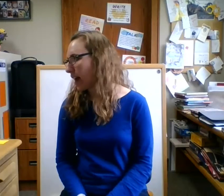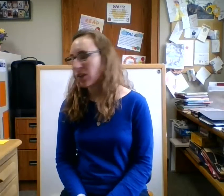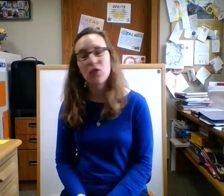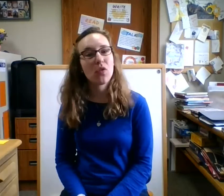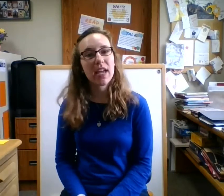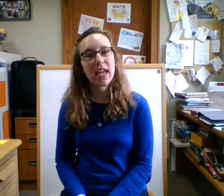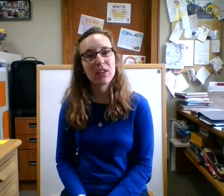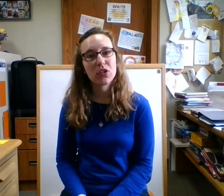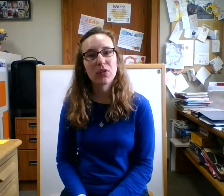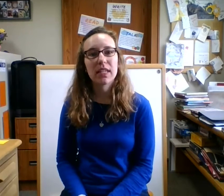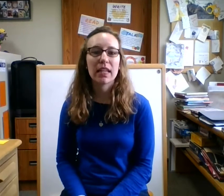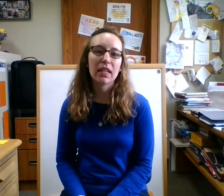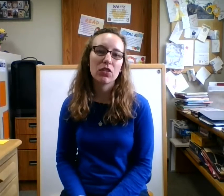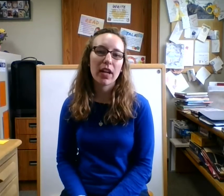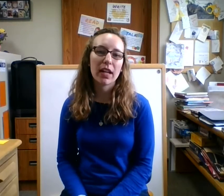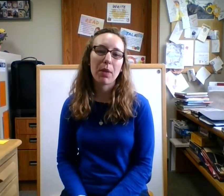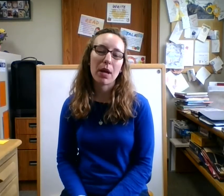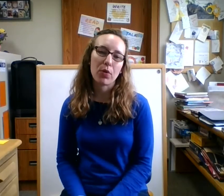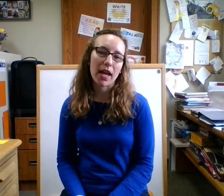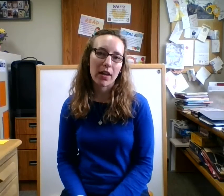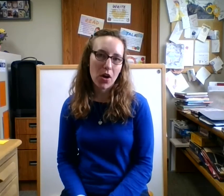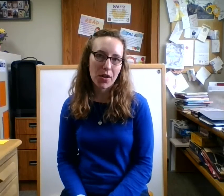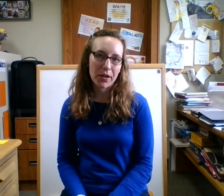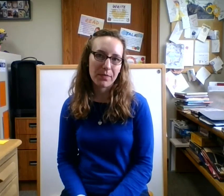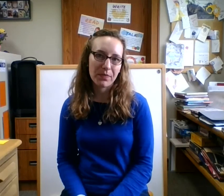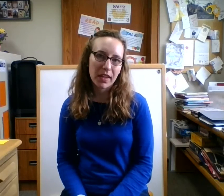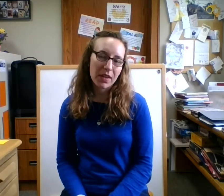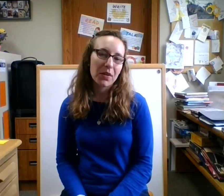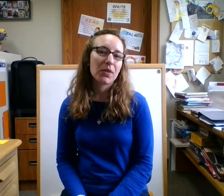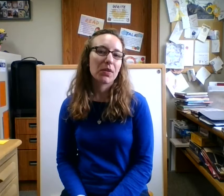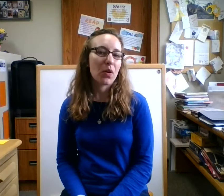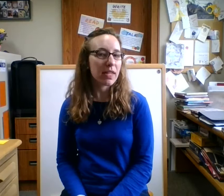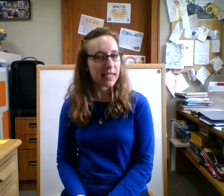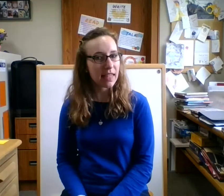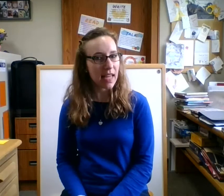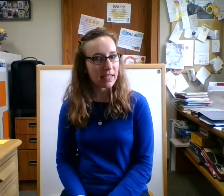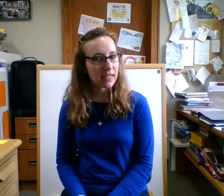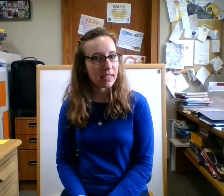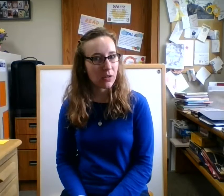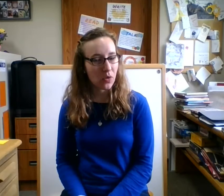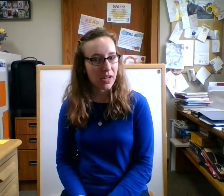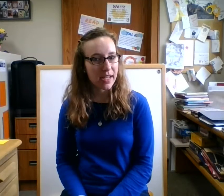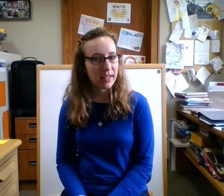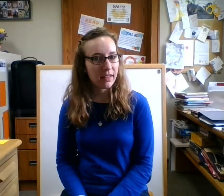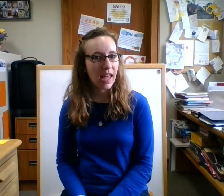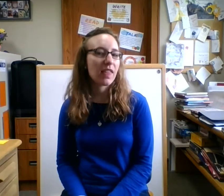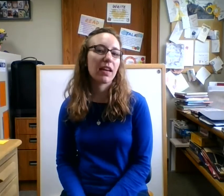Troy Andrews and illustrated by Brian Collier go listen to that story and then